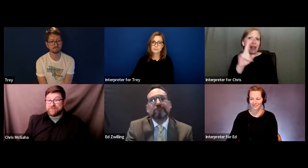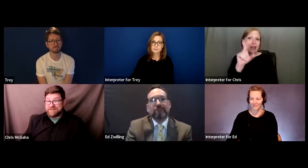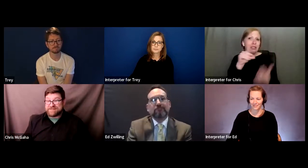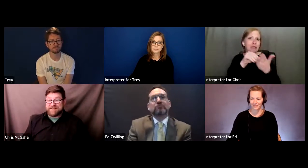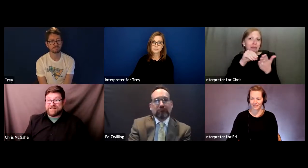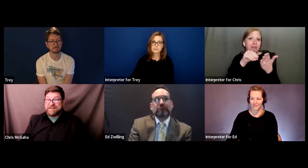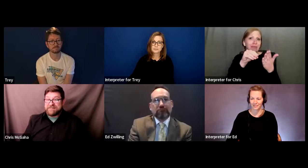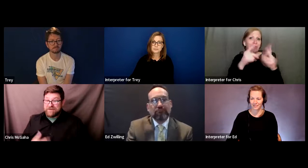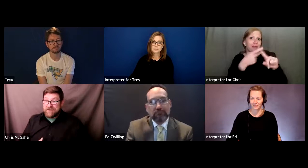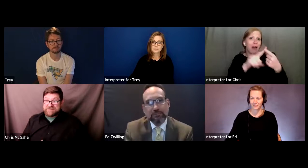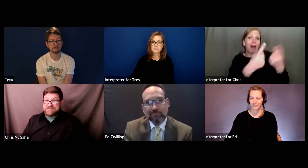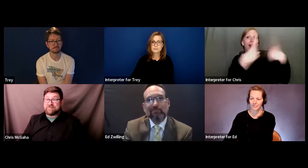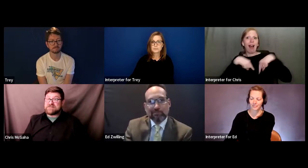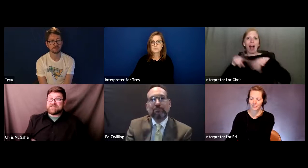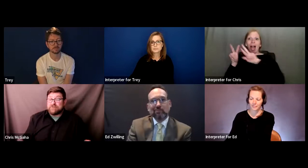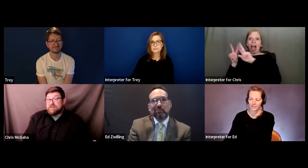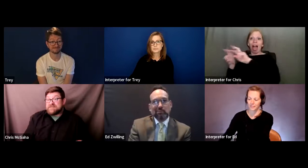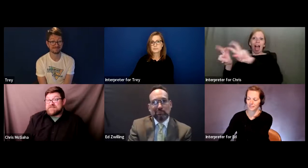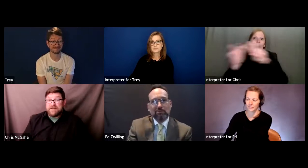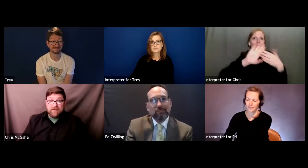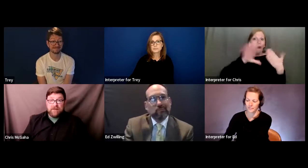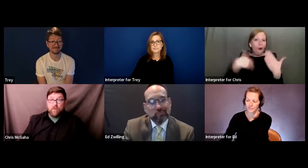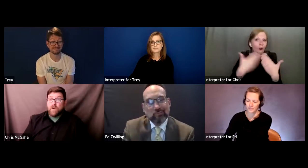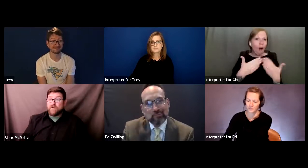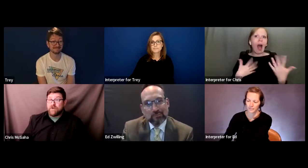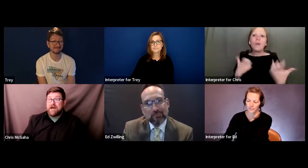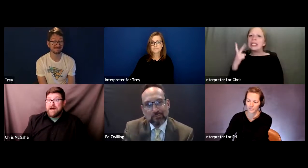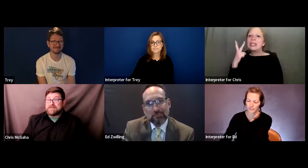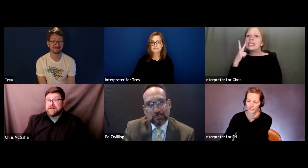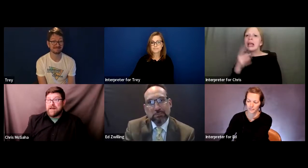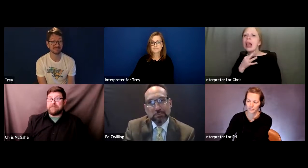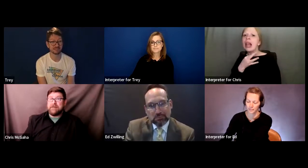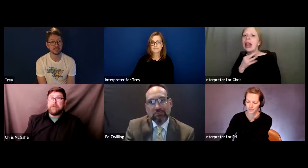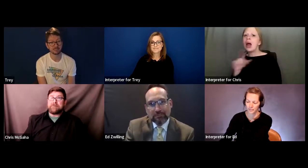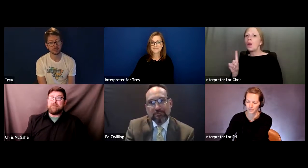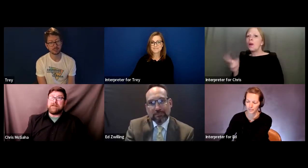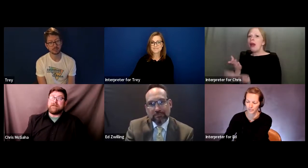Deaf kids that are in our system just because I would love to see where they're at, but